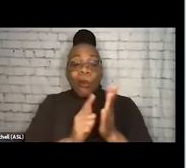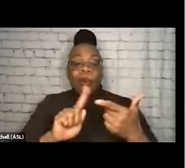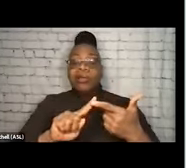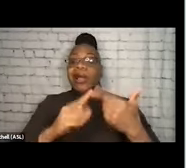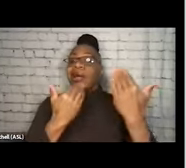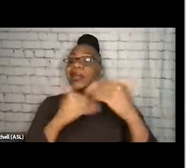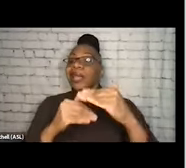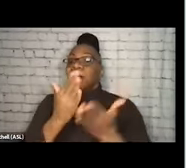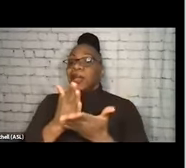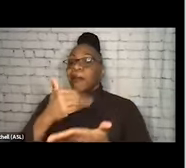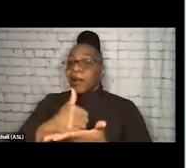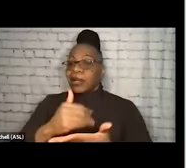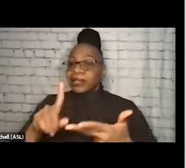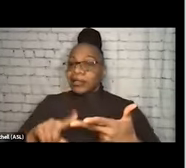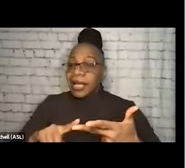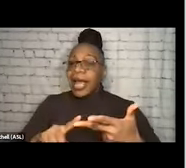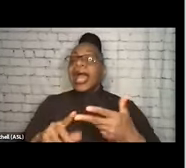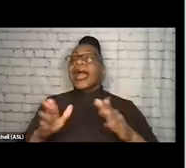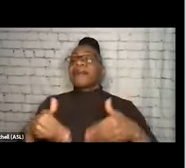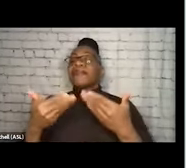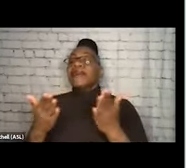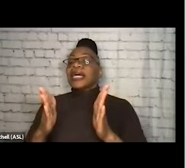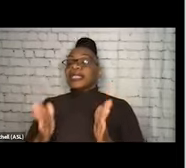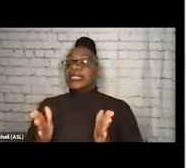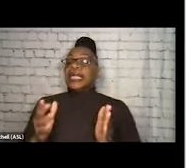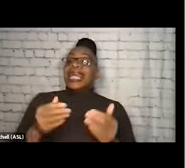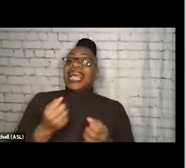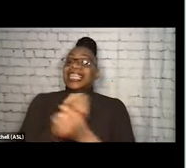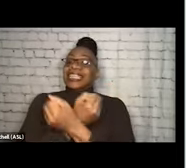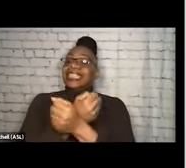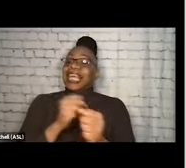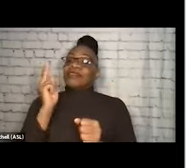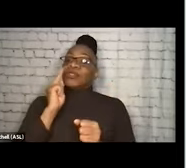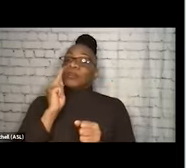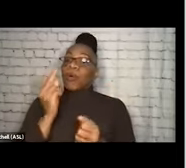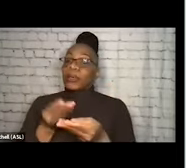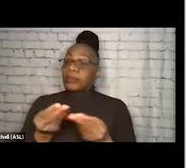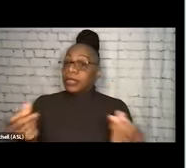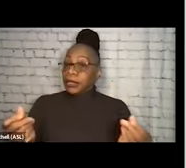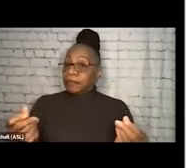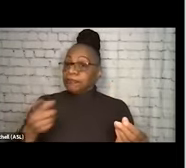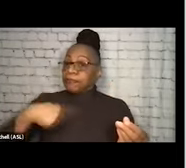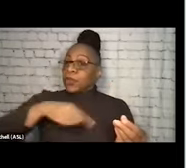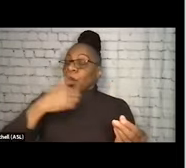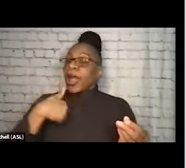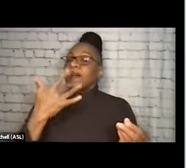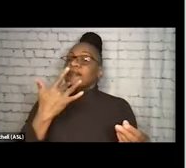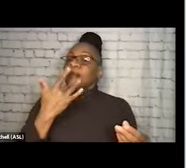and a lot of cold feet around providing safer smoking materials to folks. We have a preference that is partially in response